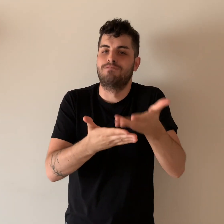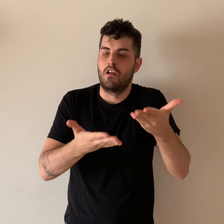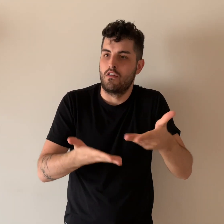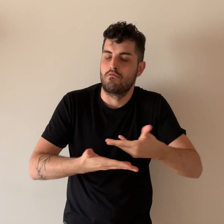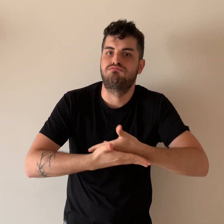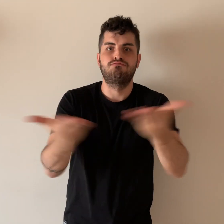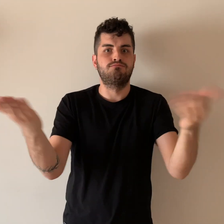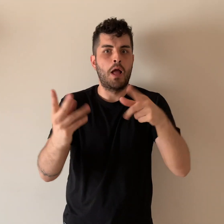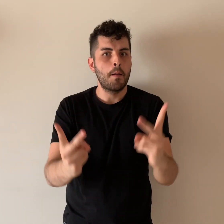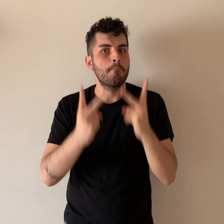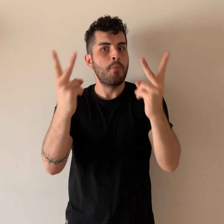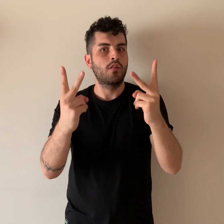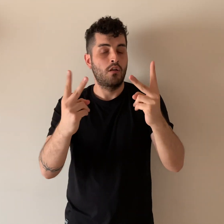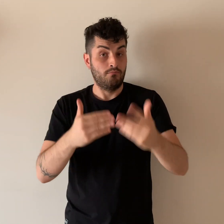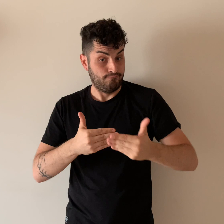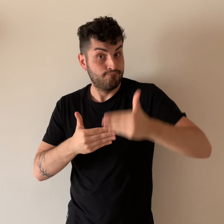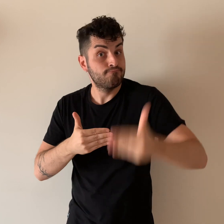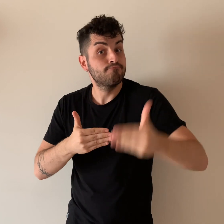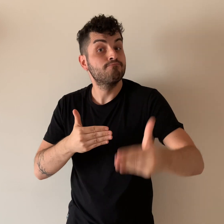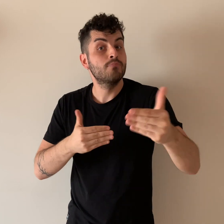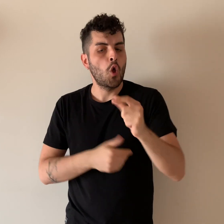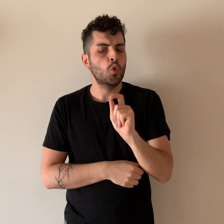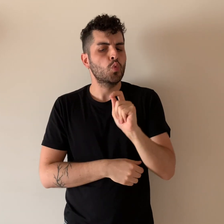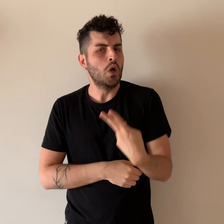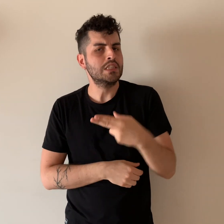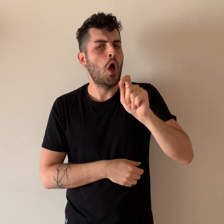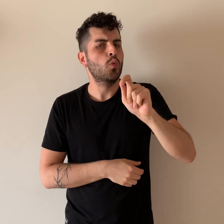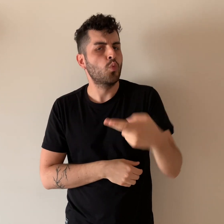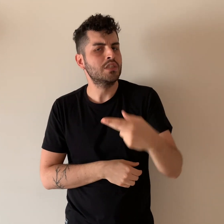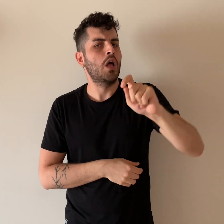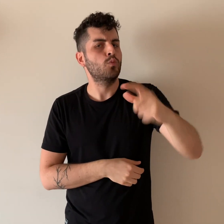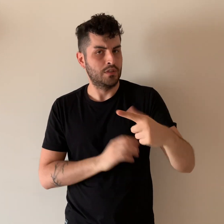of sign language interpreters on TV in news and important